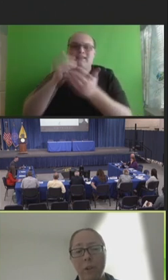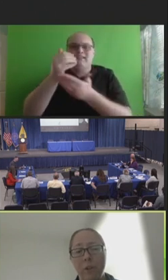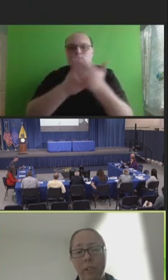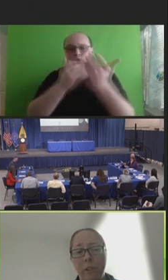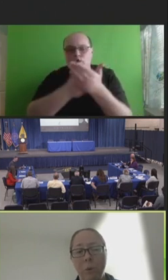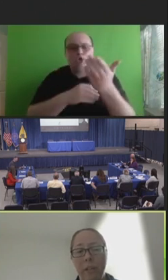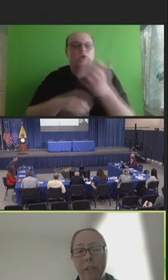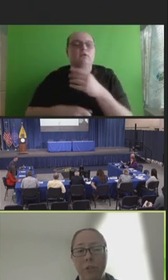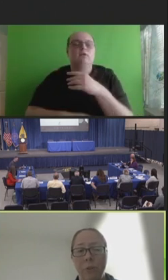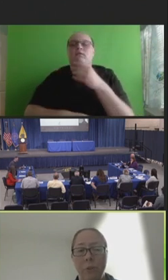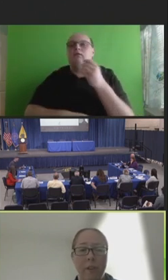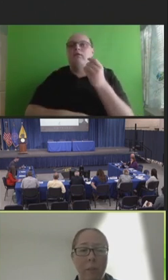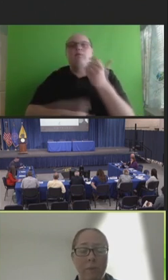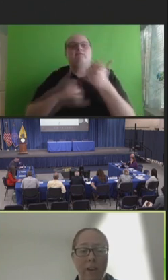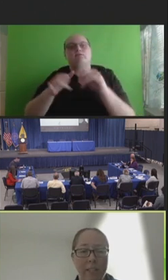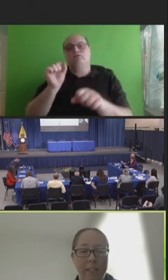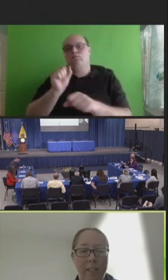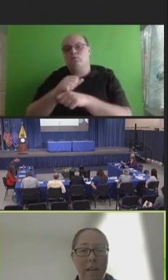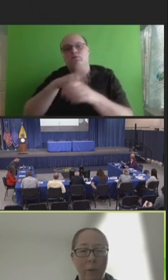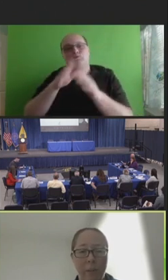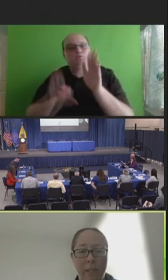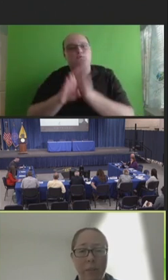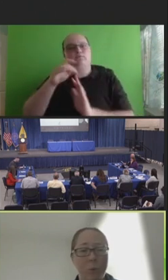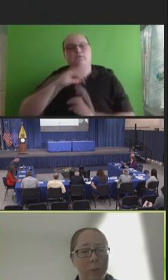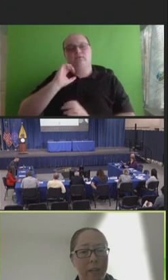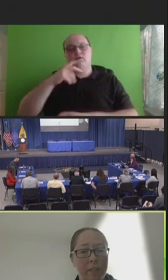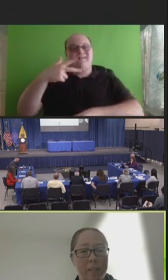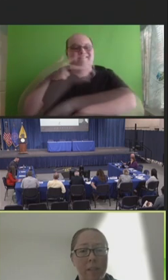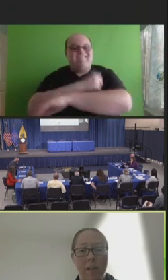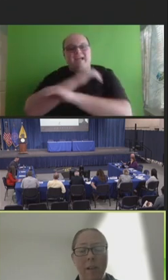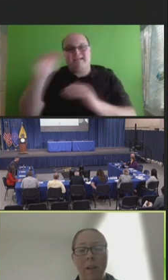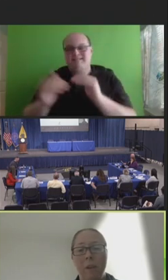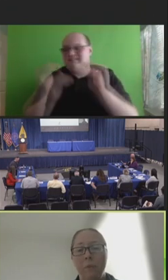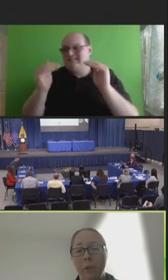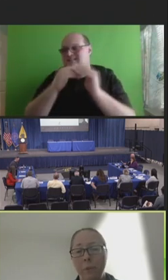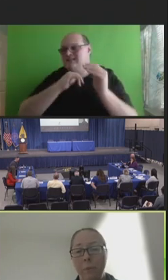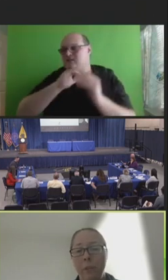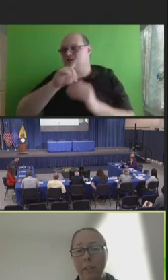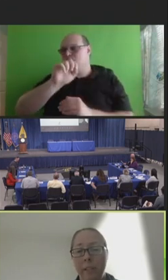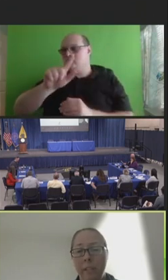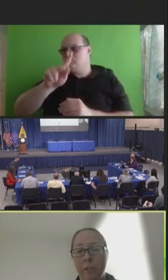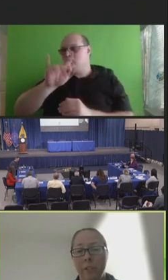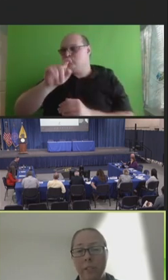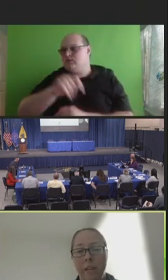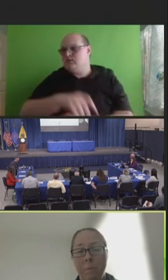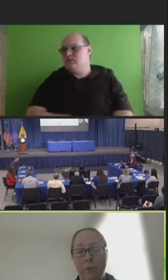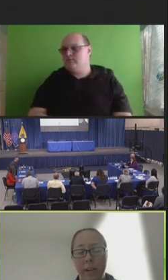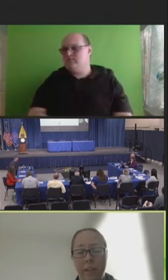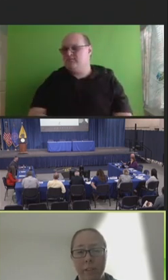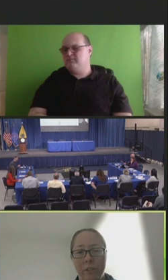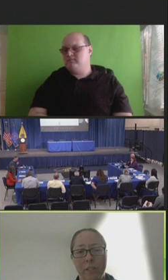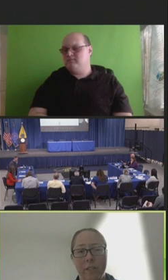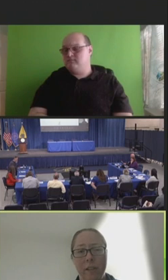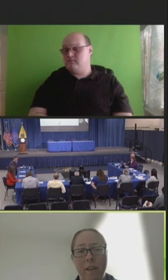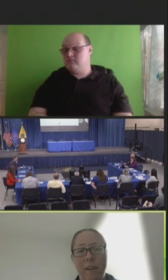And we are currently working to develop a vaccine equity toolkit for community leaders and providers.